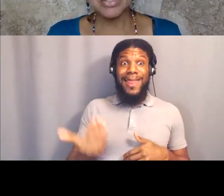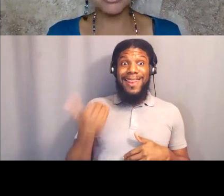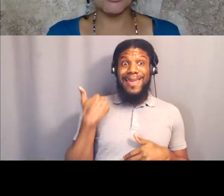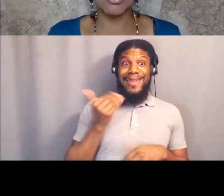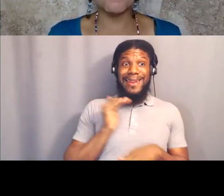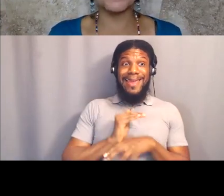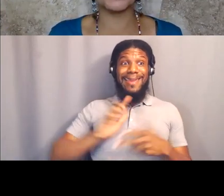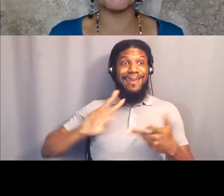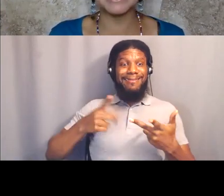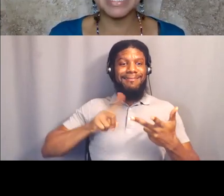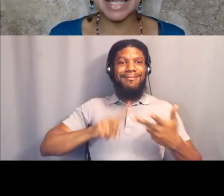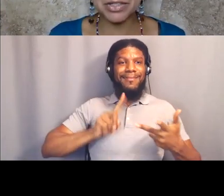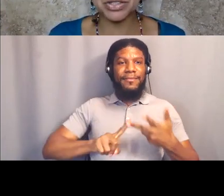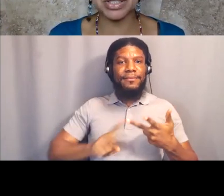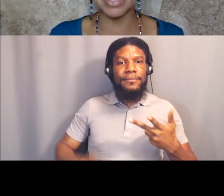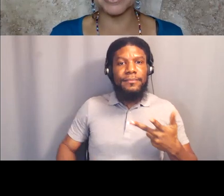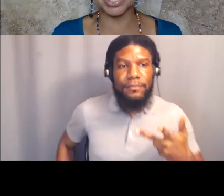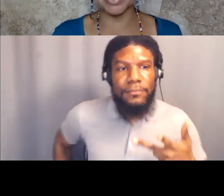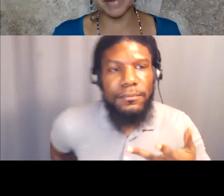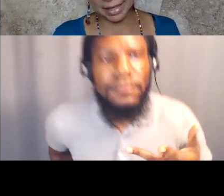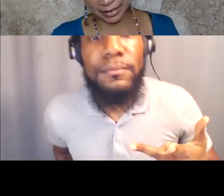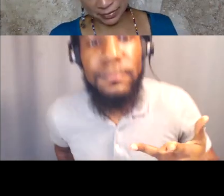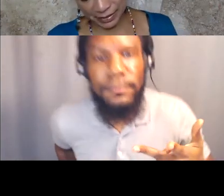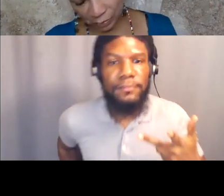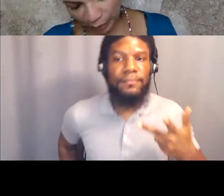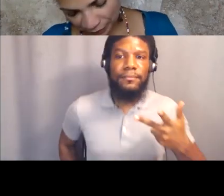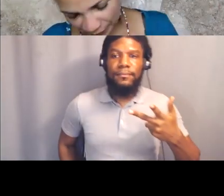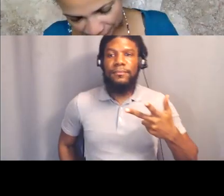to call for the resignation of Sheriff Alex Villanueva.